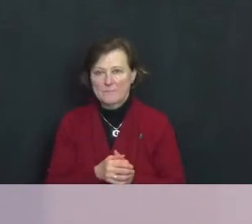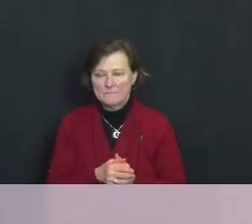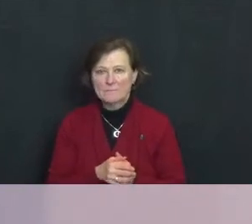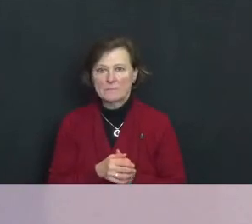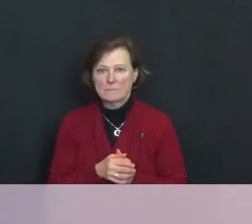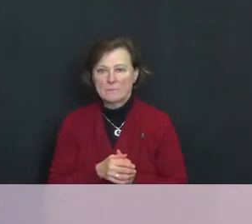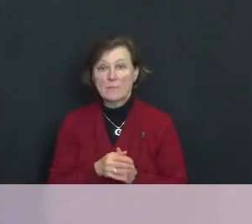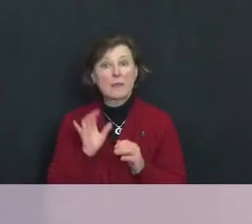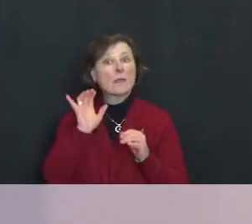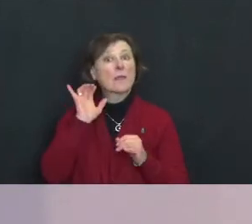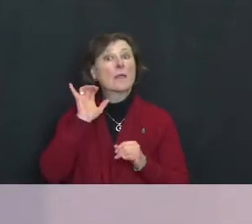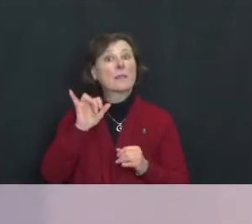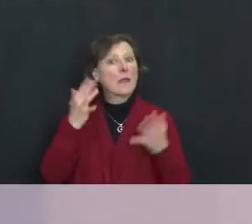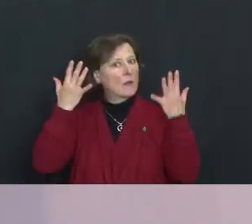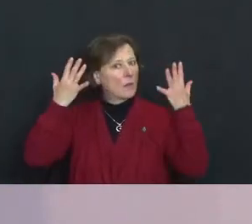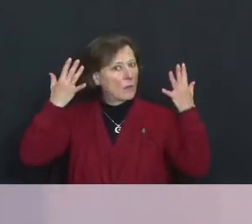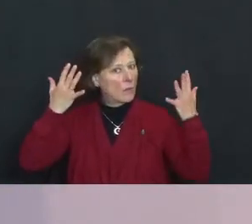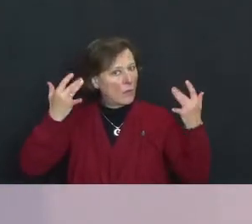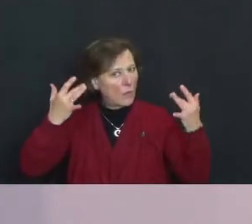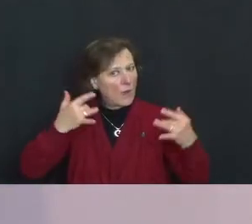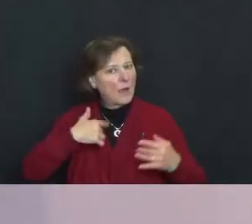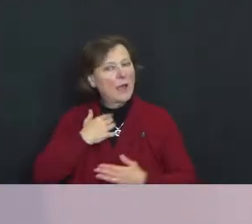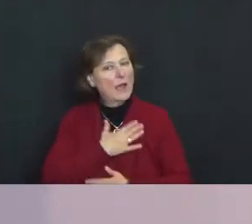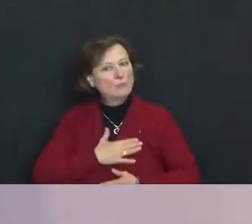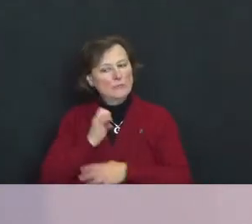And that's why I appreciate the eastern religions sometimes.